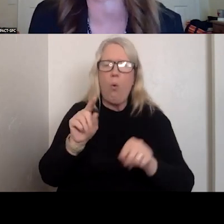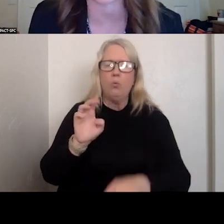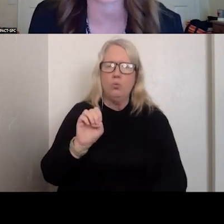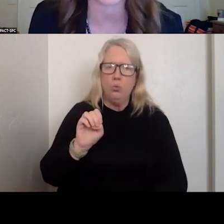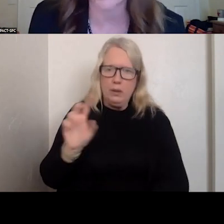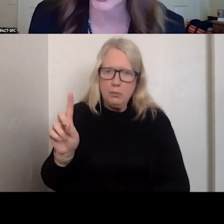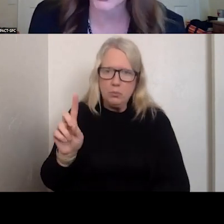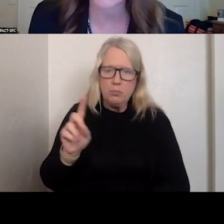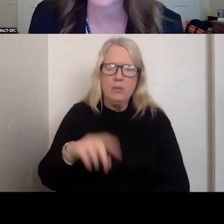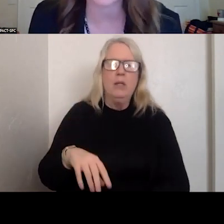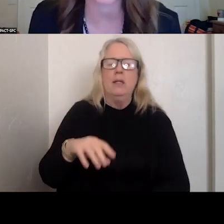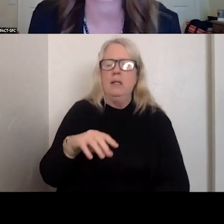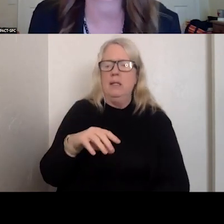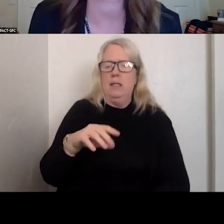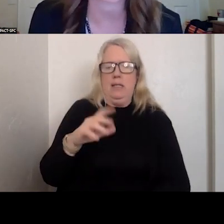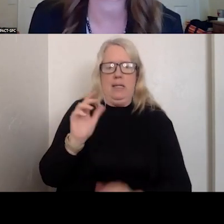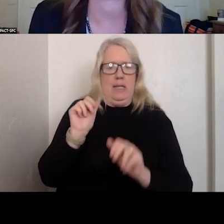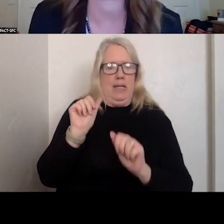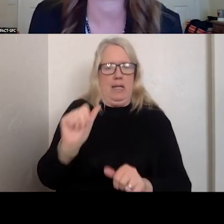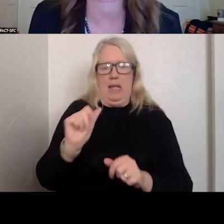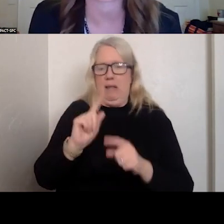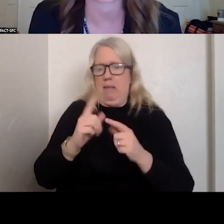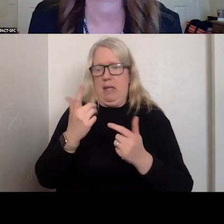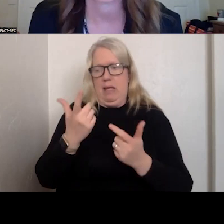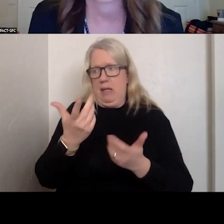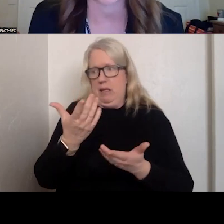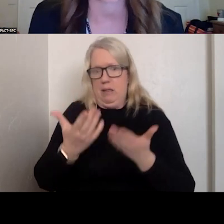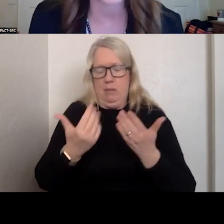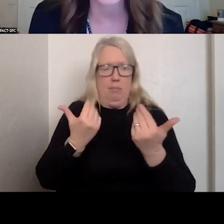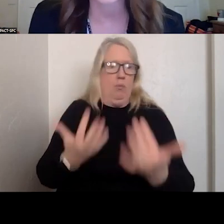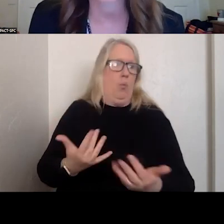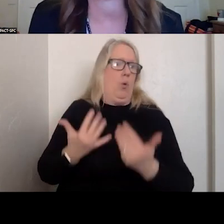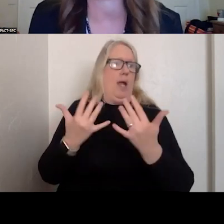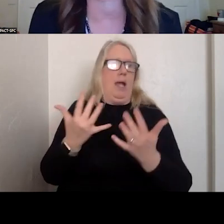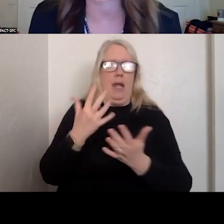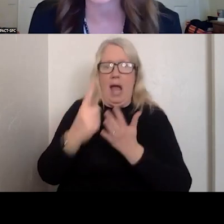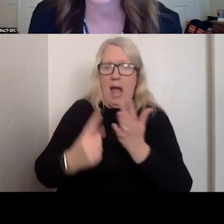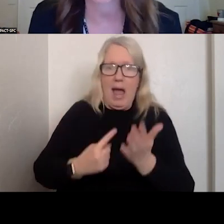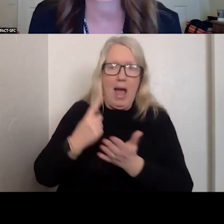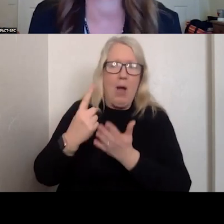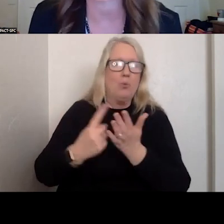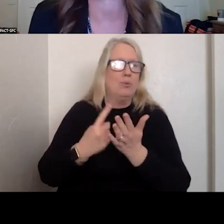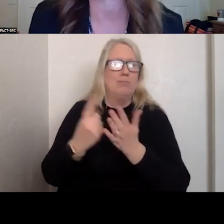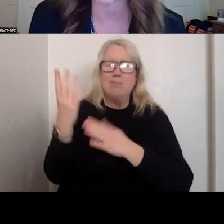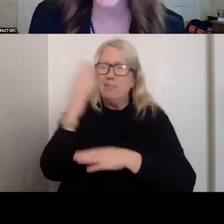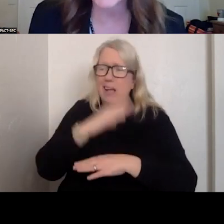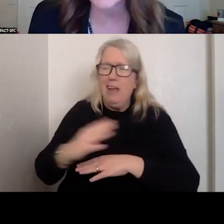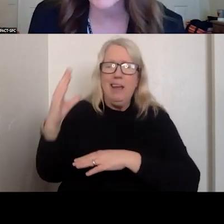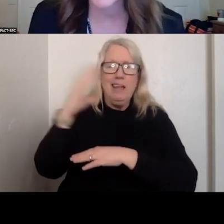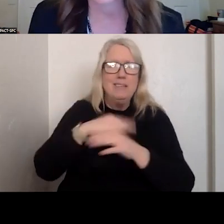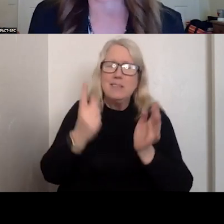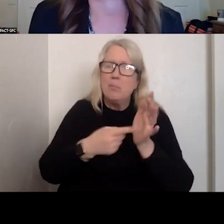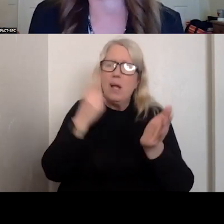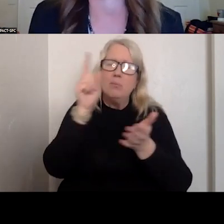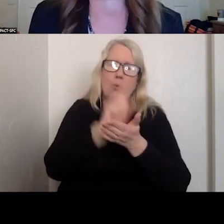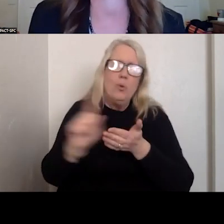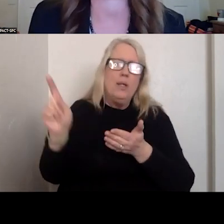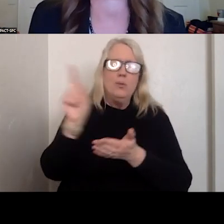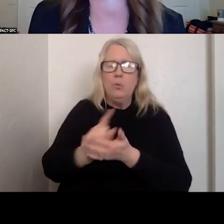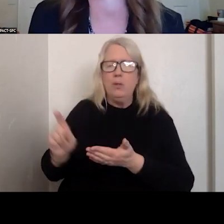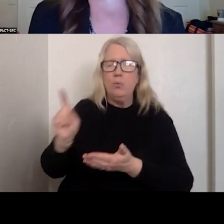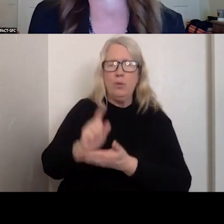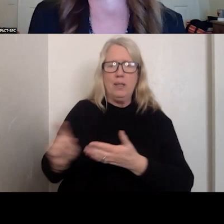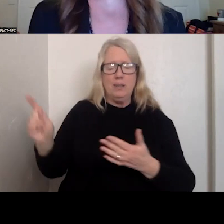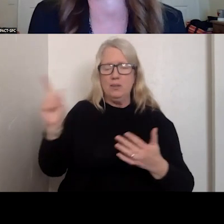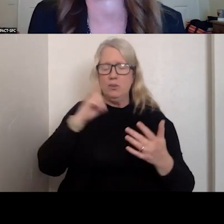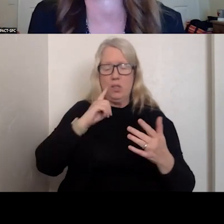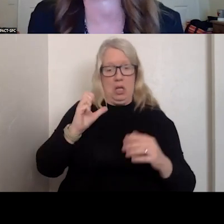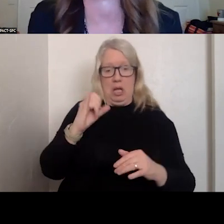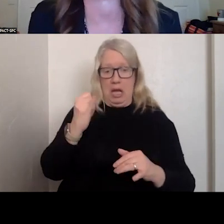THEY MIGHT WAIT HOURS OR DAYS OR SOMETIMES WEEKS. IF THEY ARE TAKEN BY LAW ENFORCEMENT,